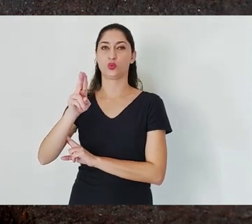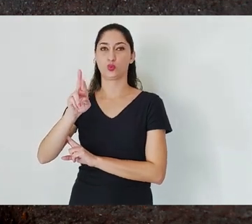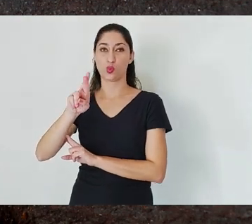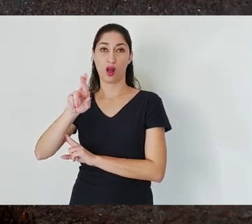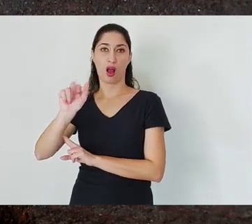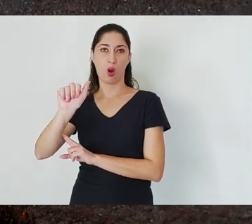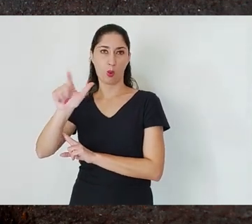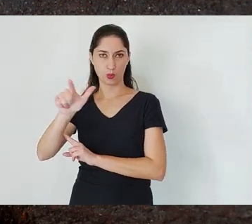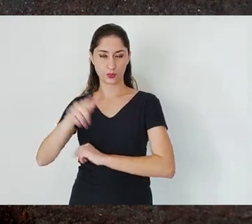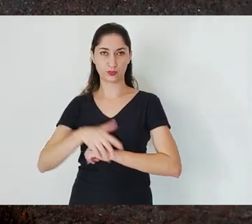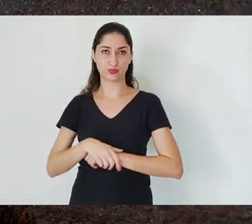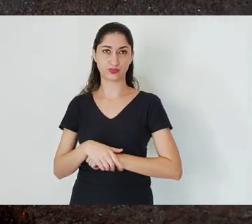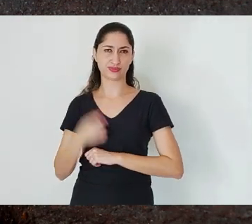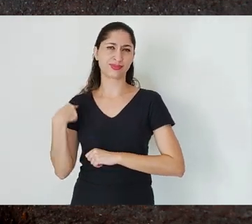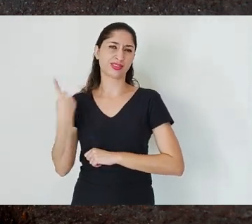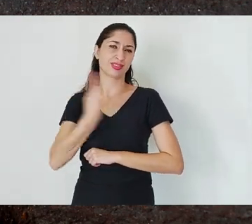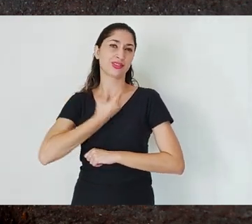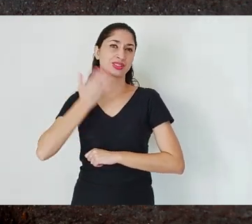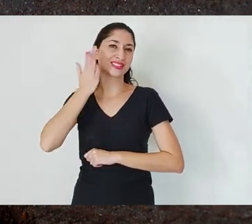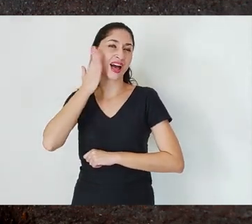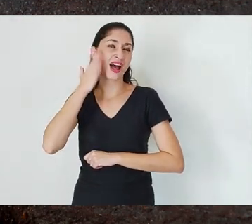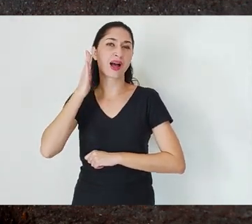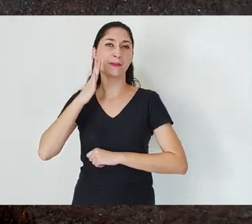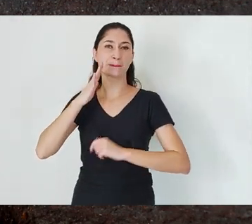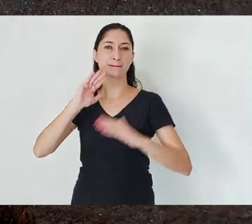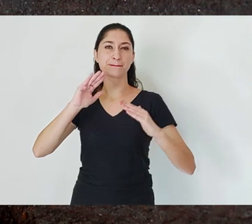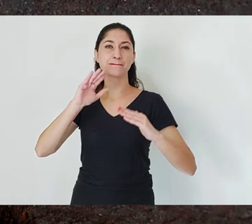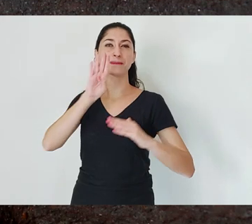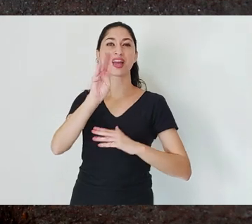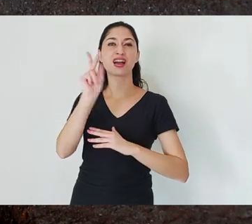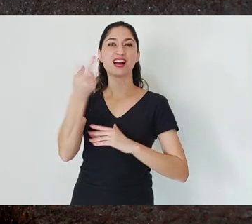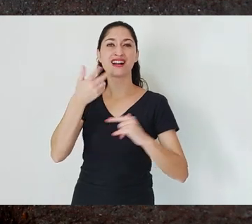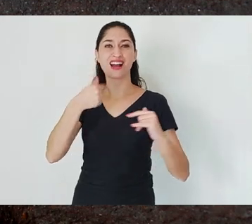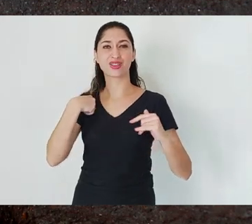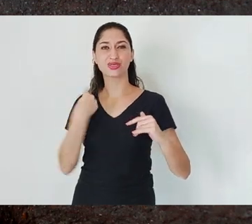One of the landmarks of the city